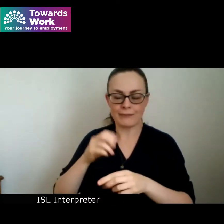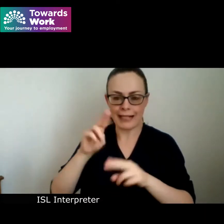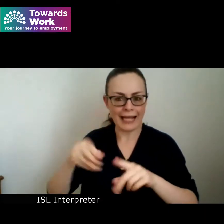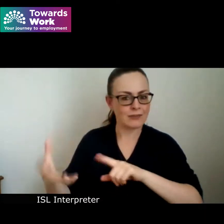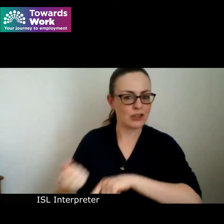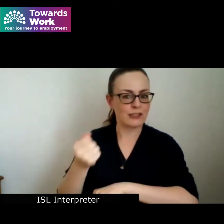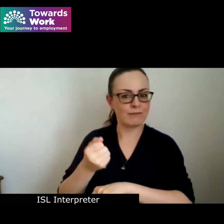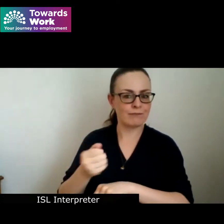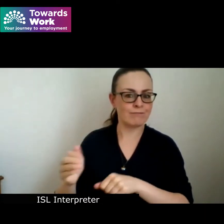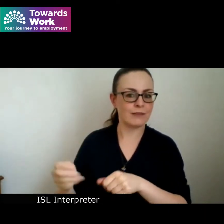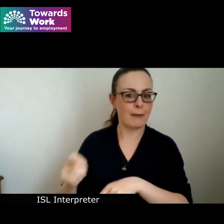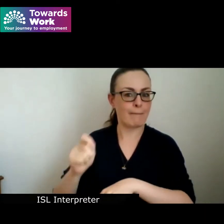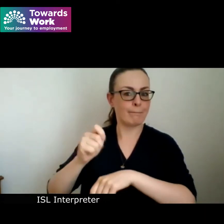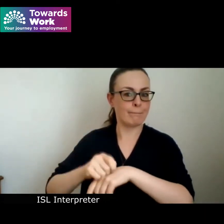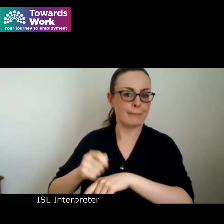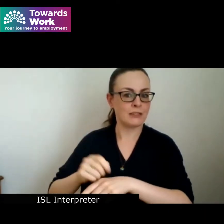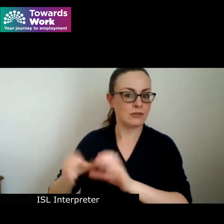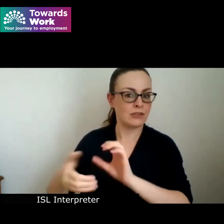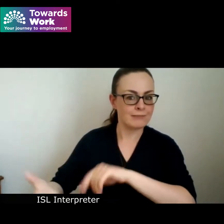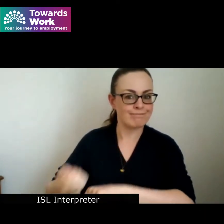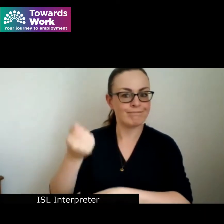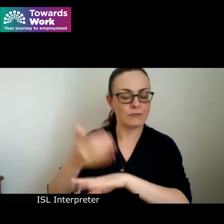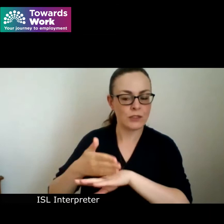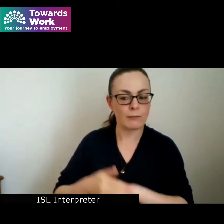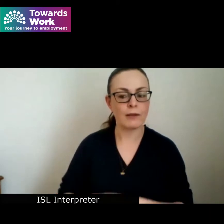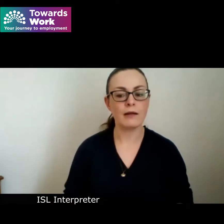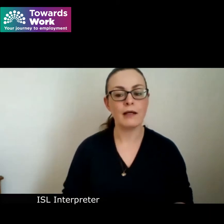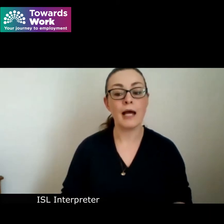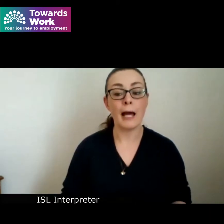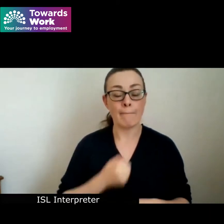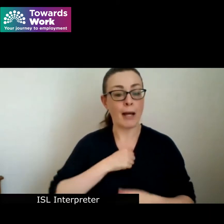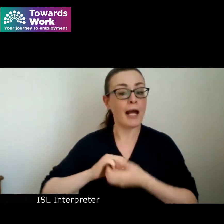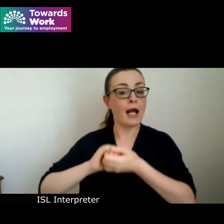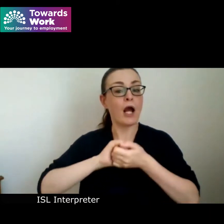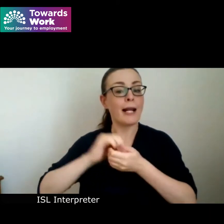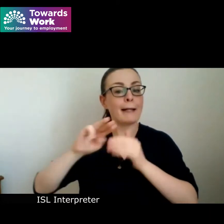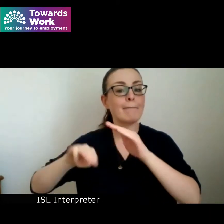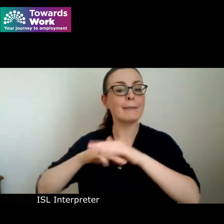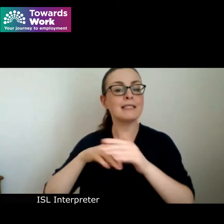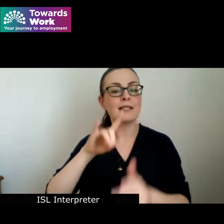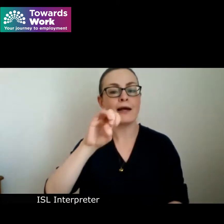I was very pleased to see that my colleague Minister Heather Humphries the Minister for